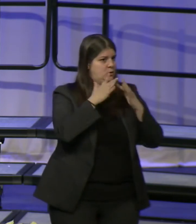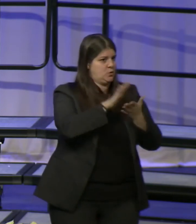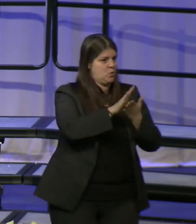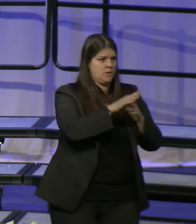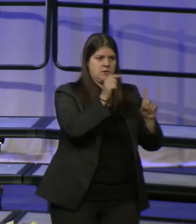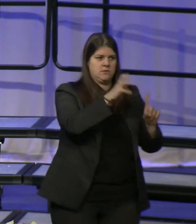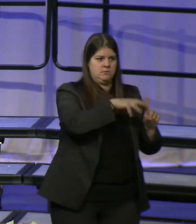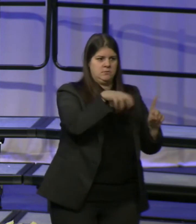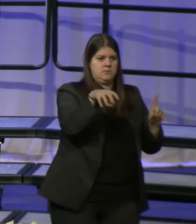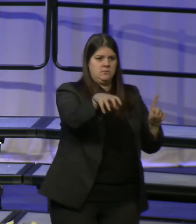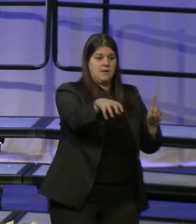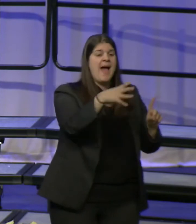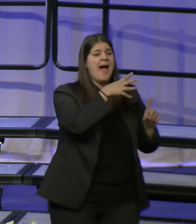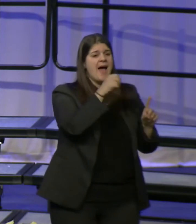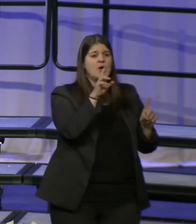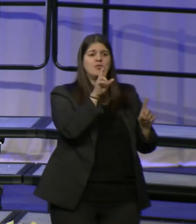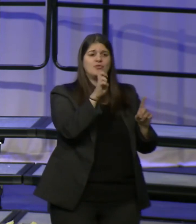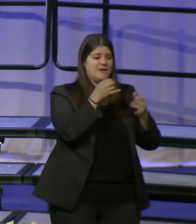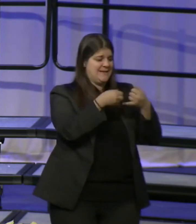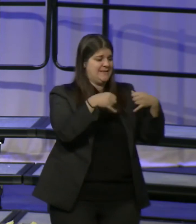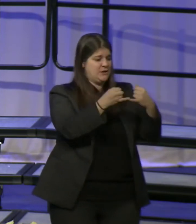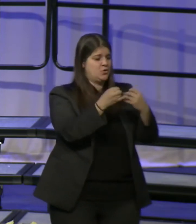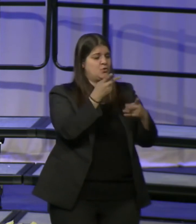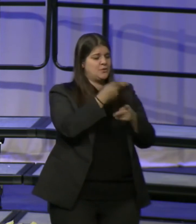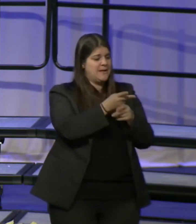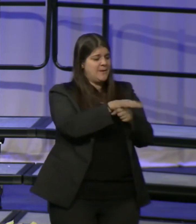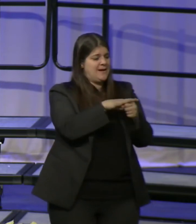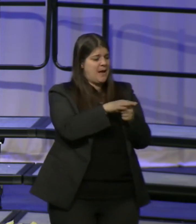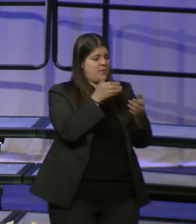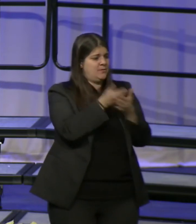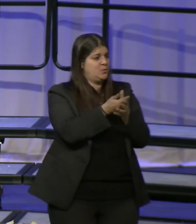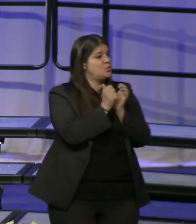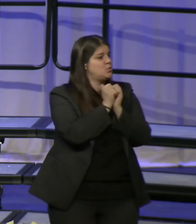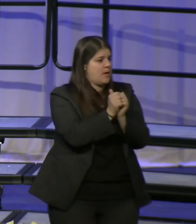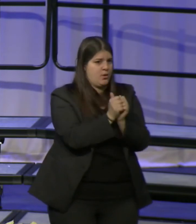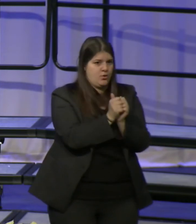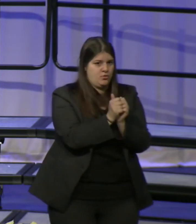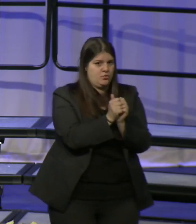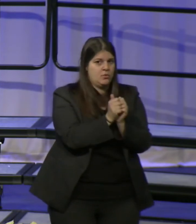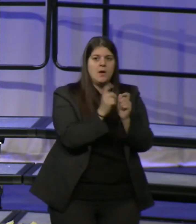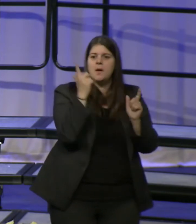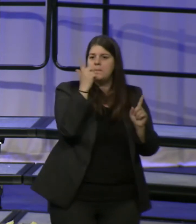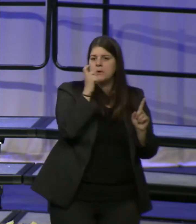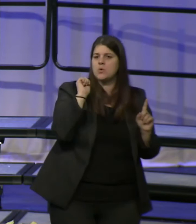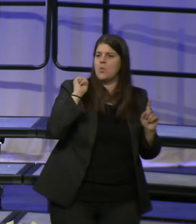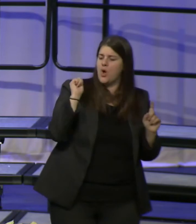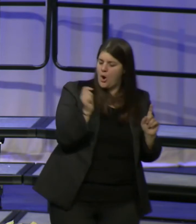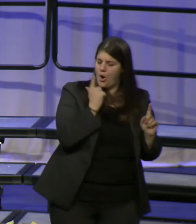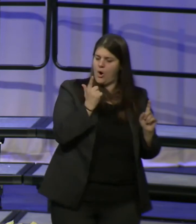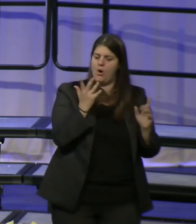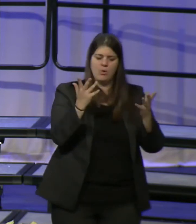in a way that keeps neighborhoods together because we all want to combat school overcrowding